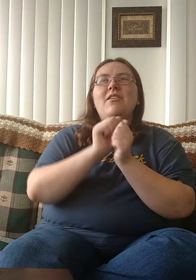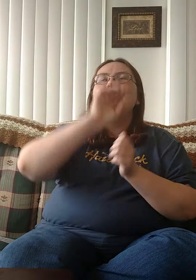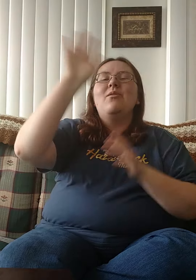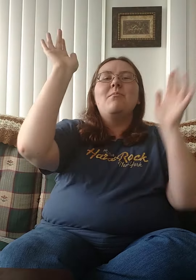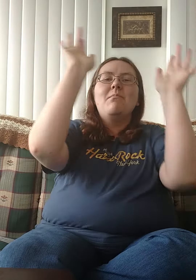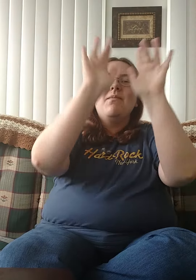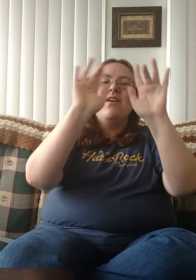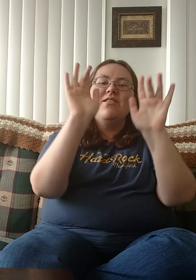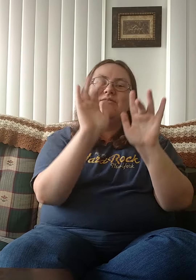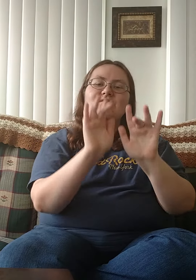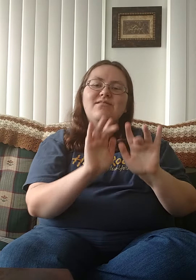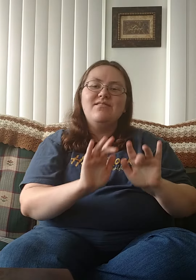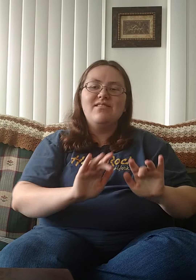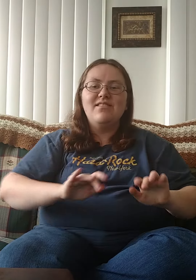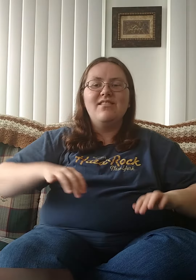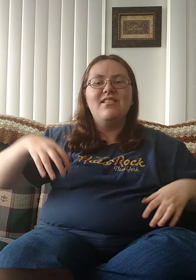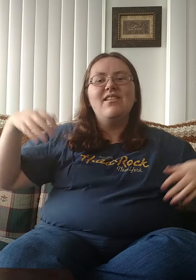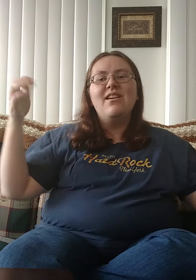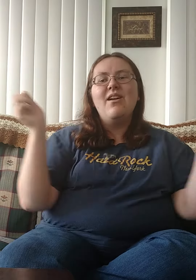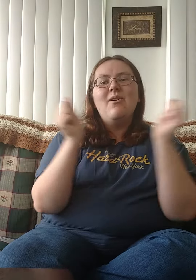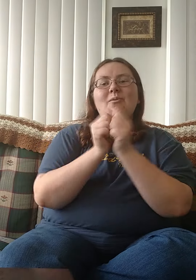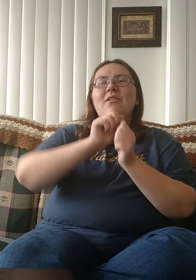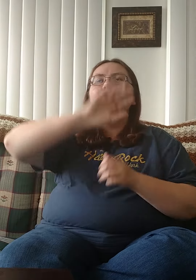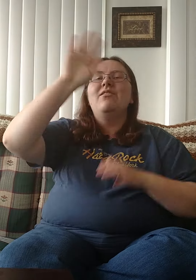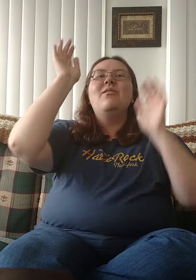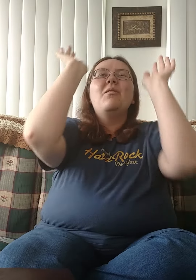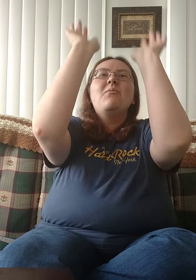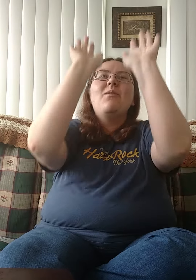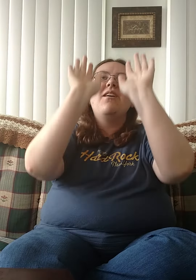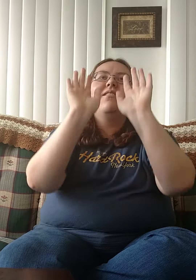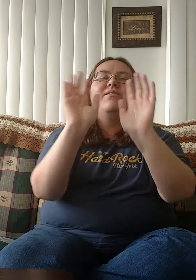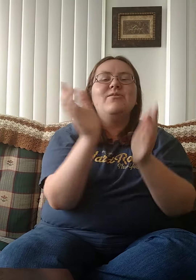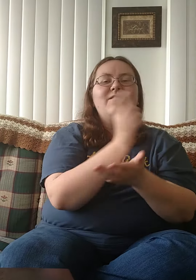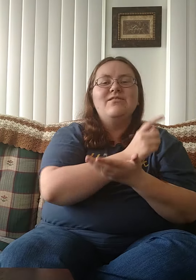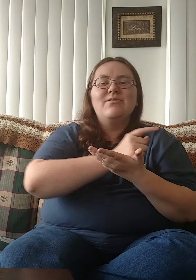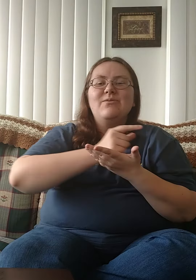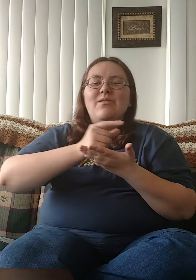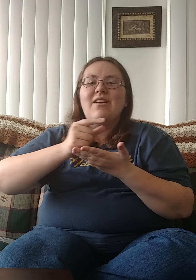With your mercy, with your wondrous grace